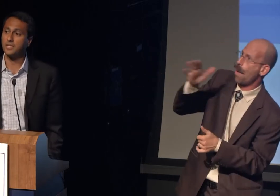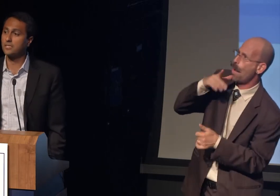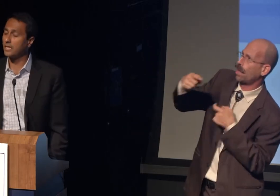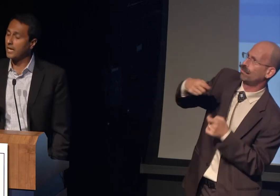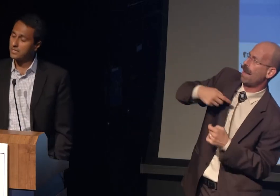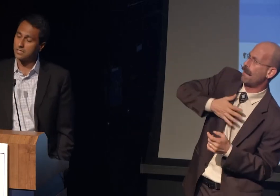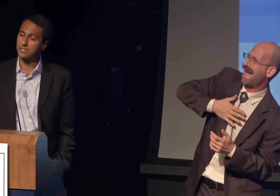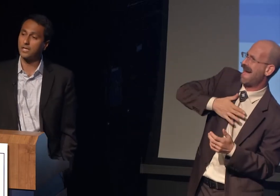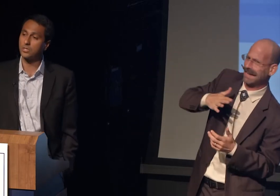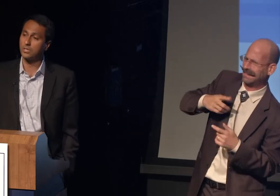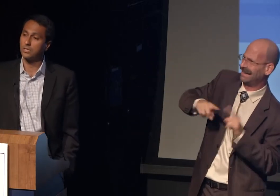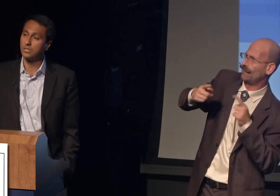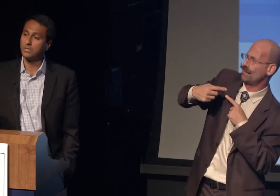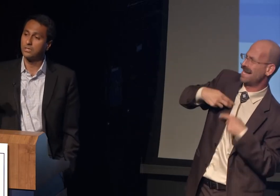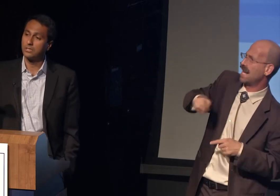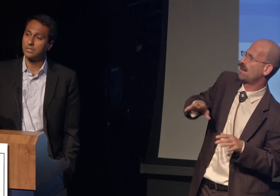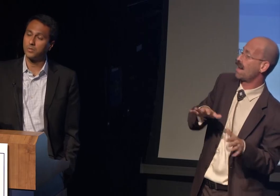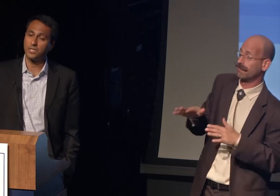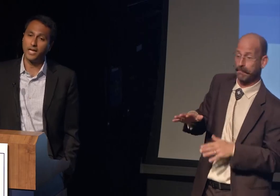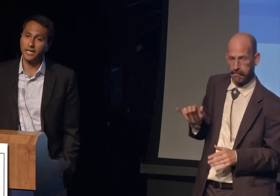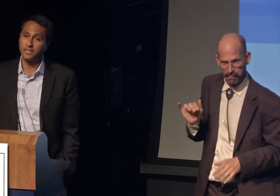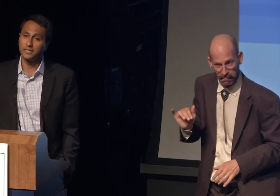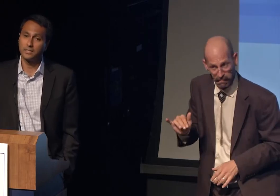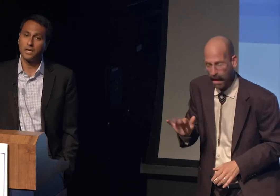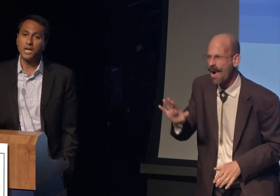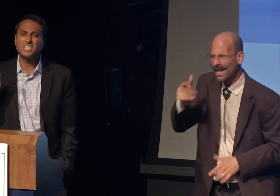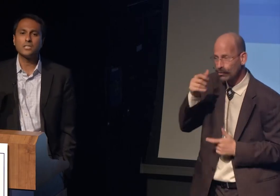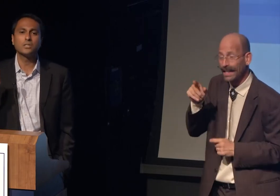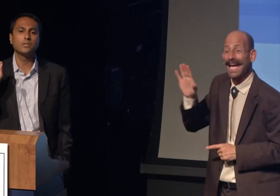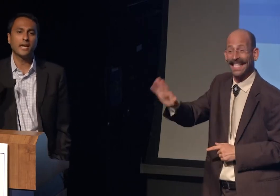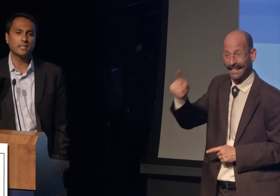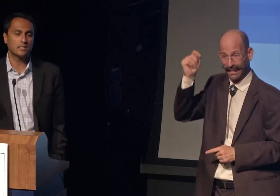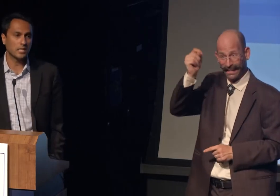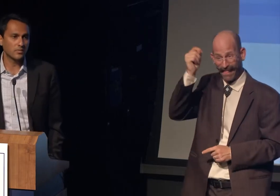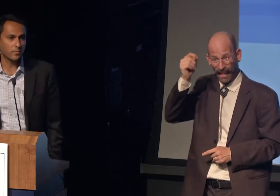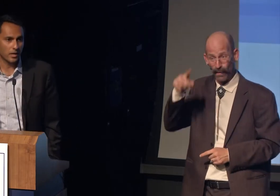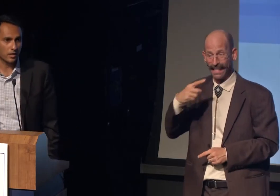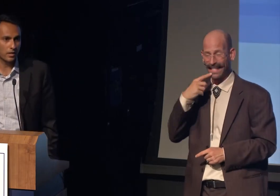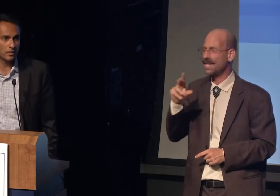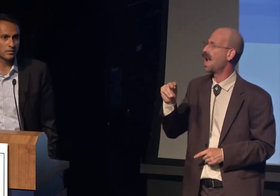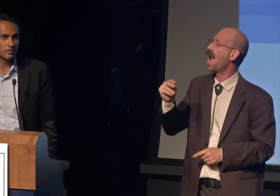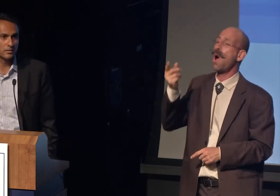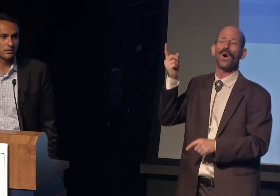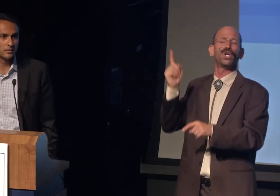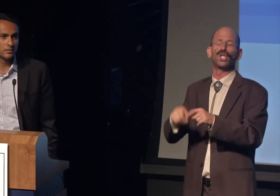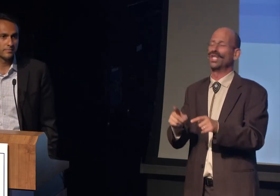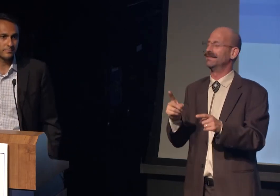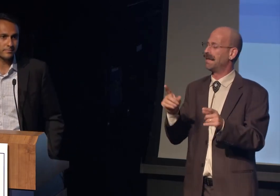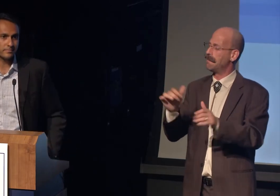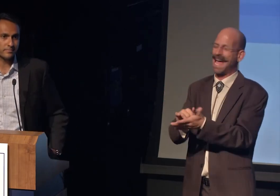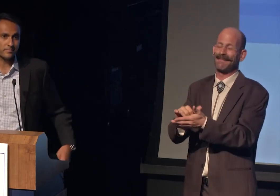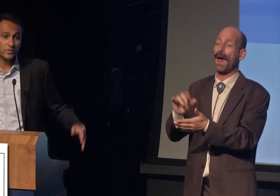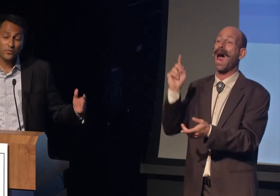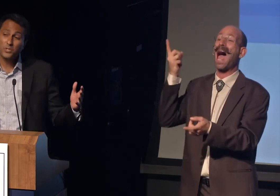He writes a whole section on this and he ends the section with a line. "Until the United States of America."